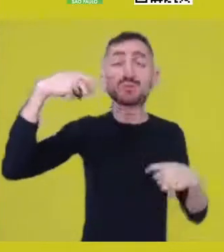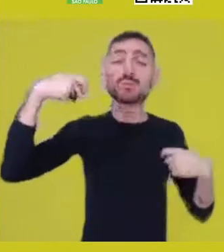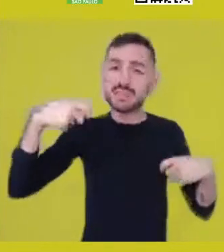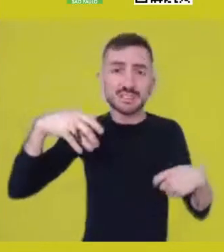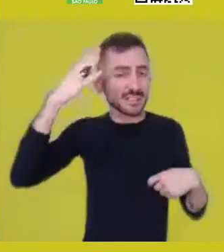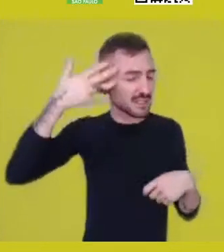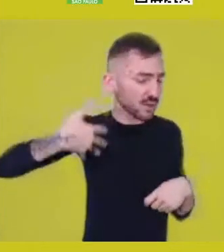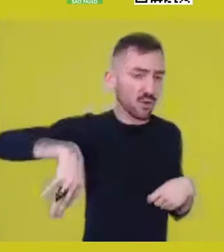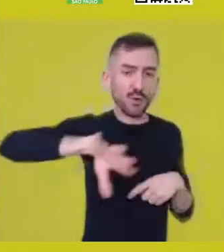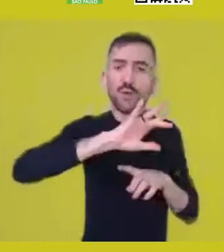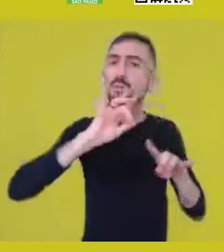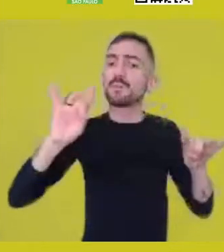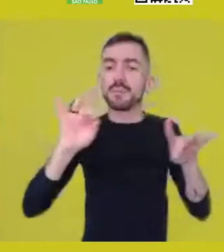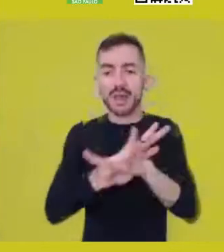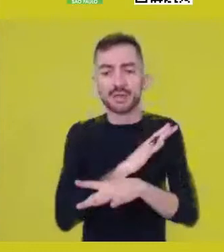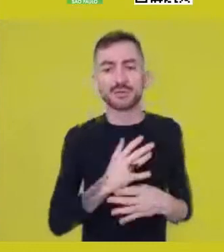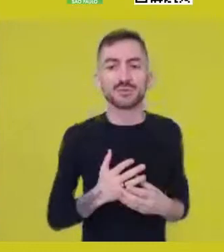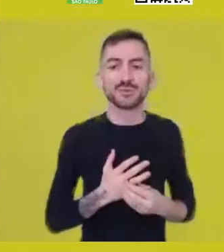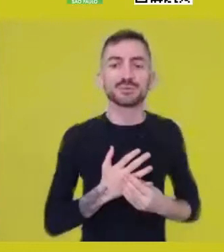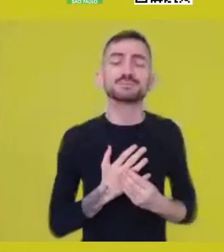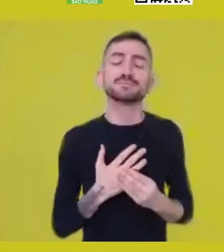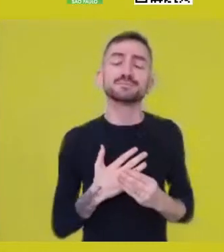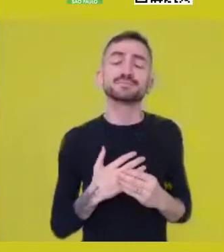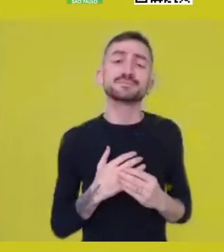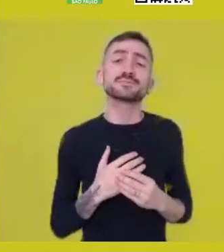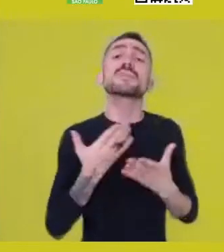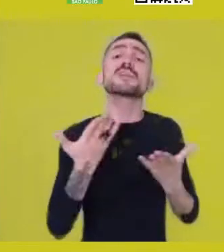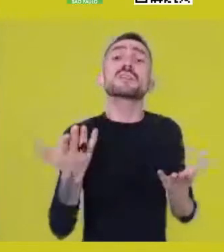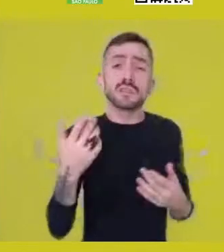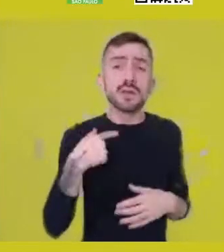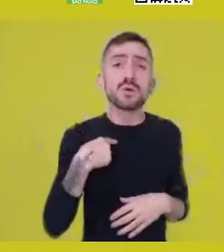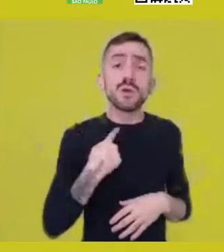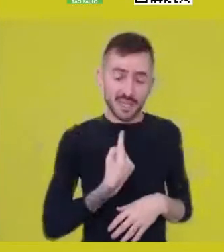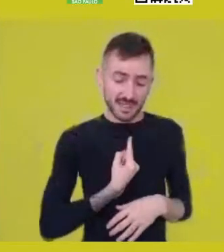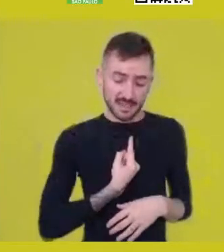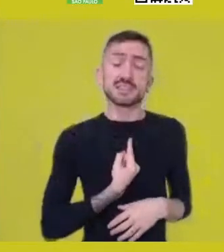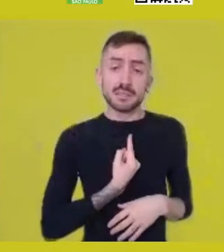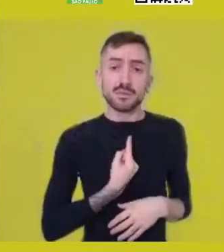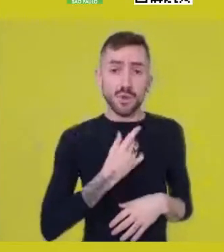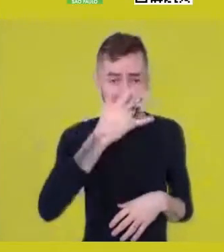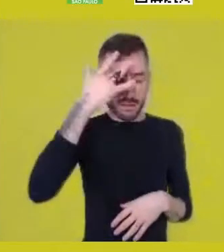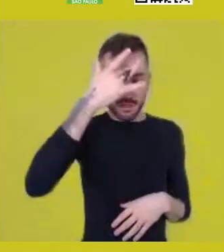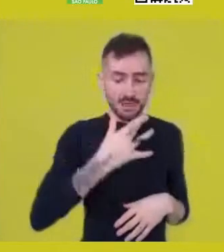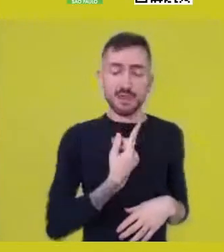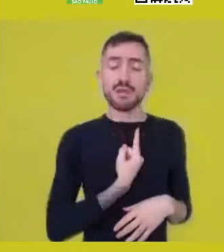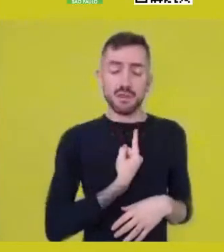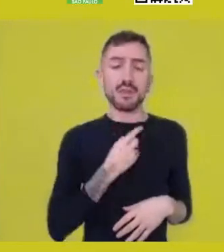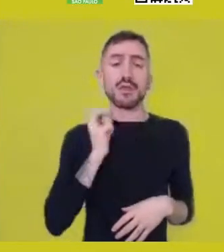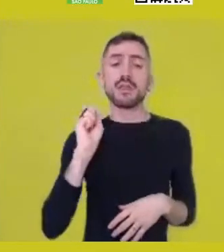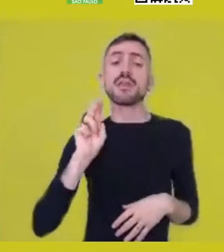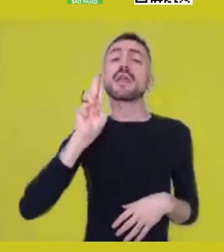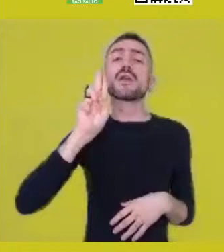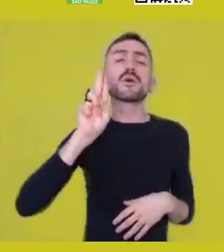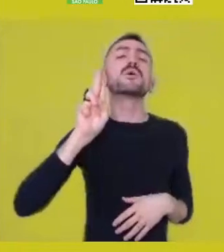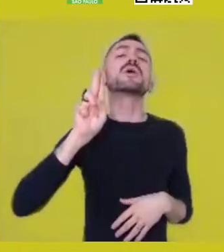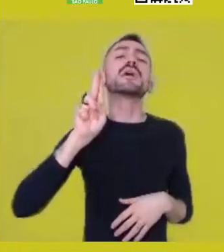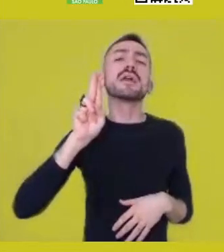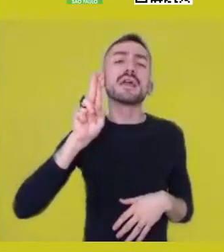So, when we are before this self, it’s a self which I try to see